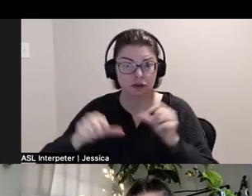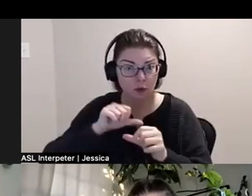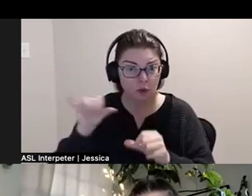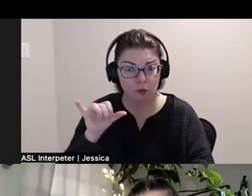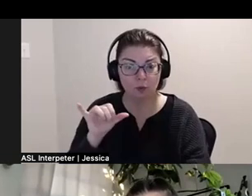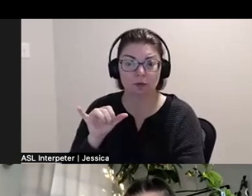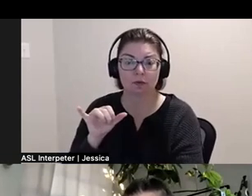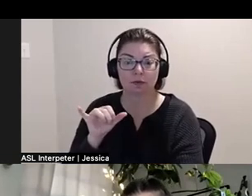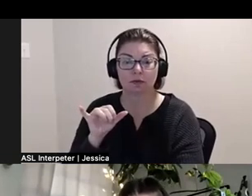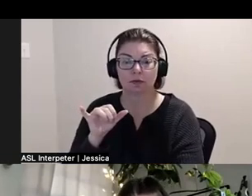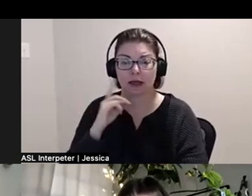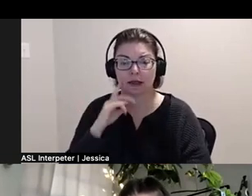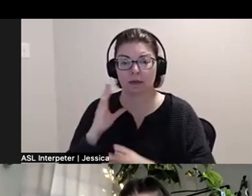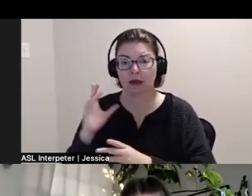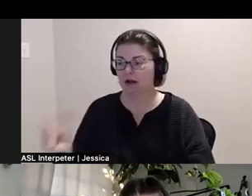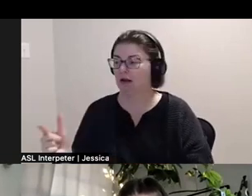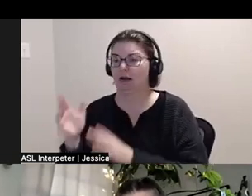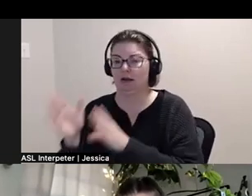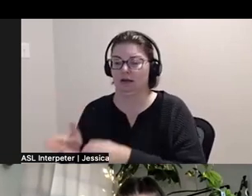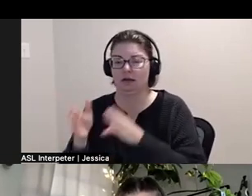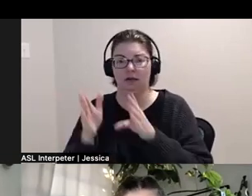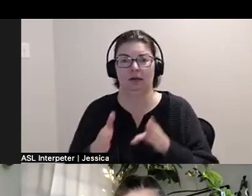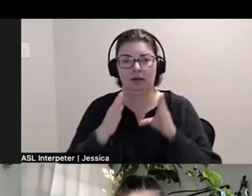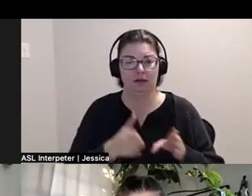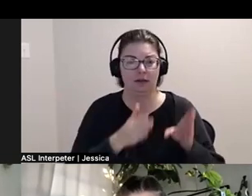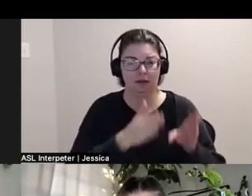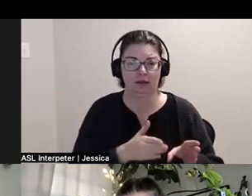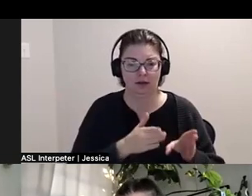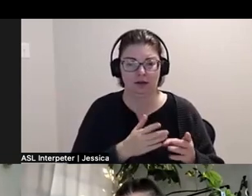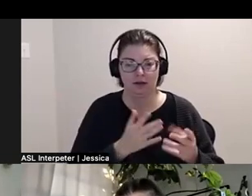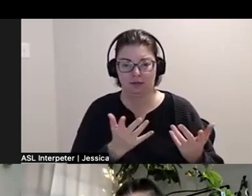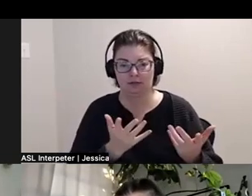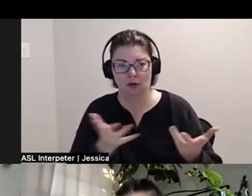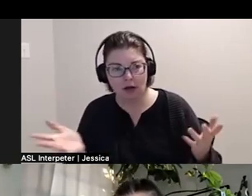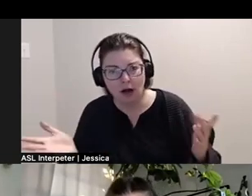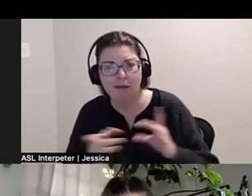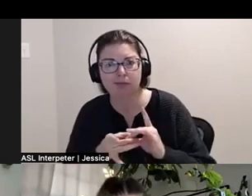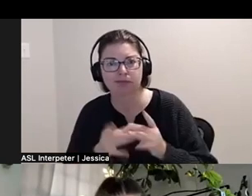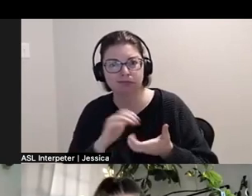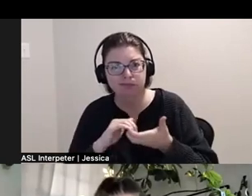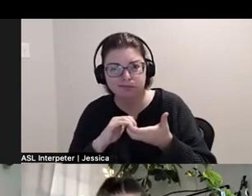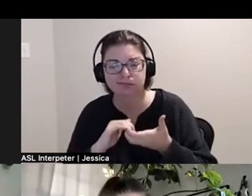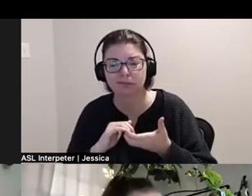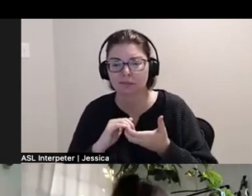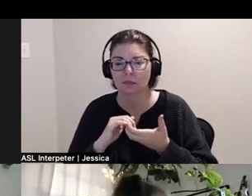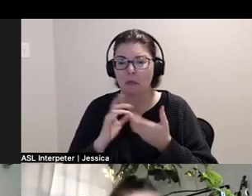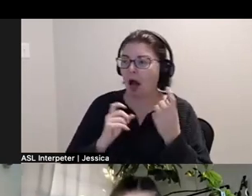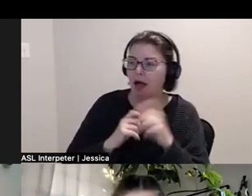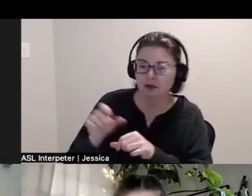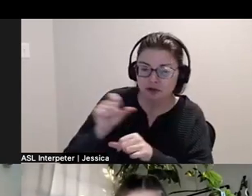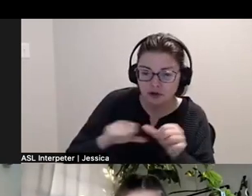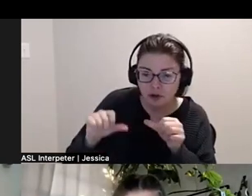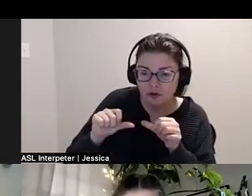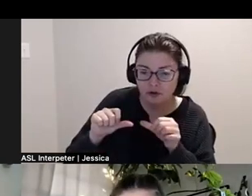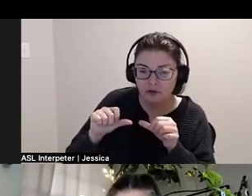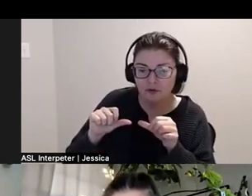been working very siloed like one-on-one and I love a I love a communal moment where we get to have a authorial question